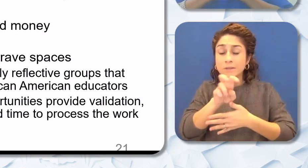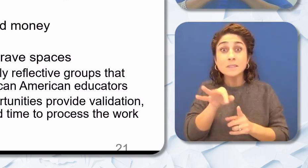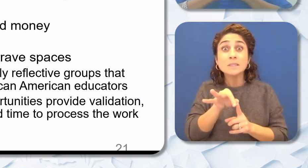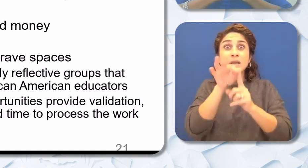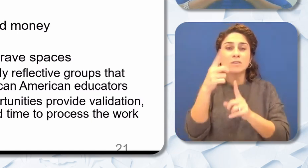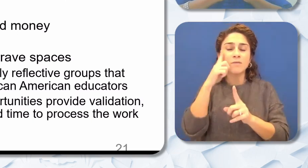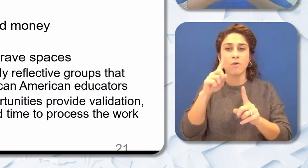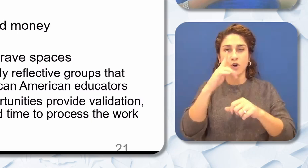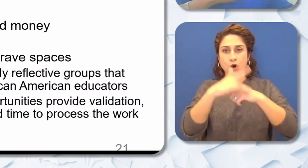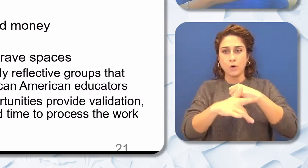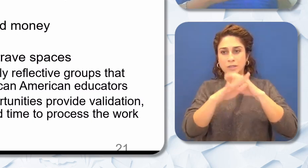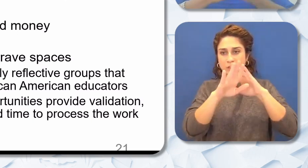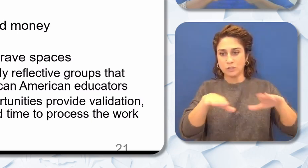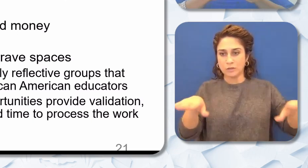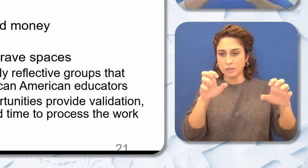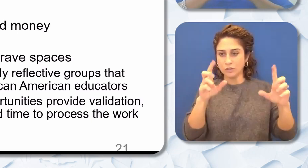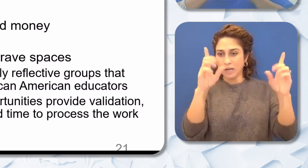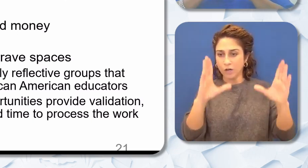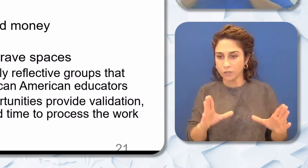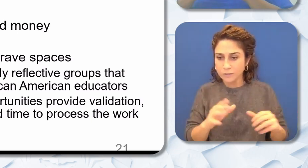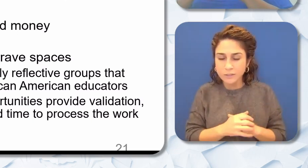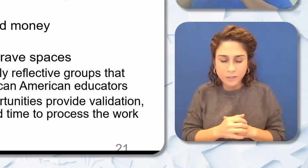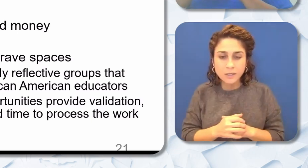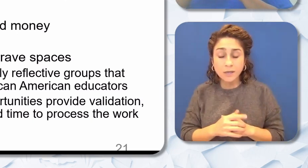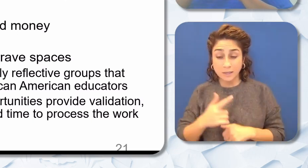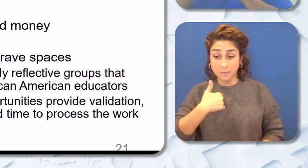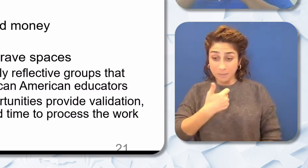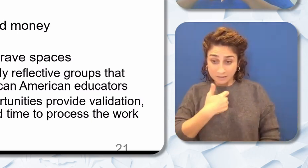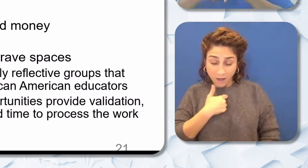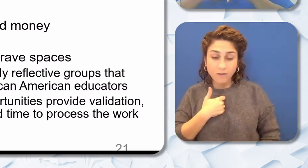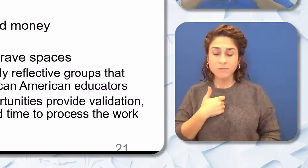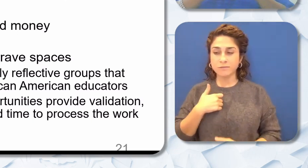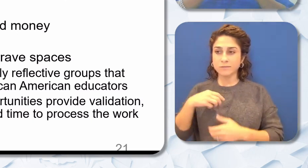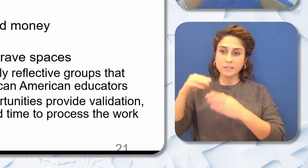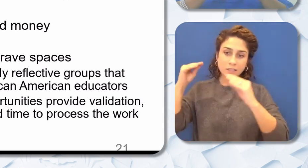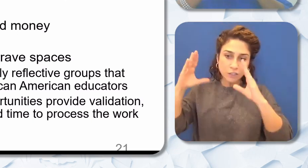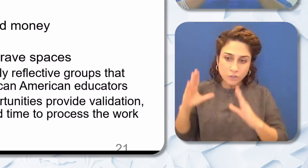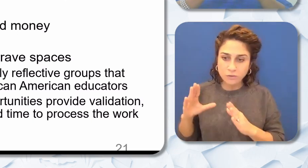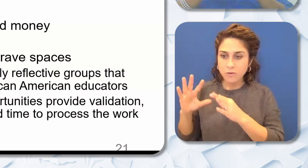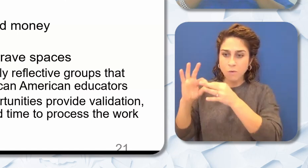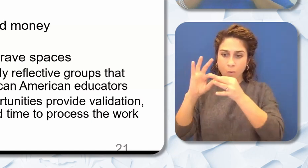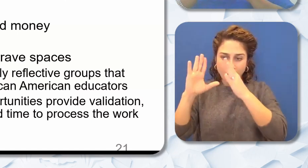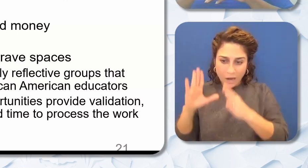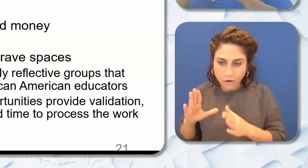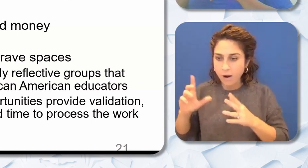a early childhood education teacher coordinator manager and I can tell you some of the districts